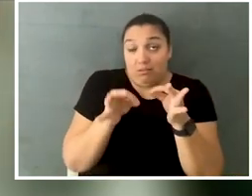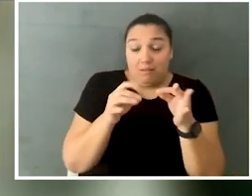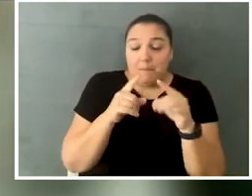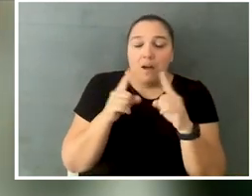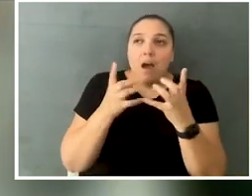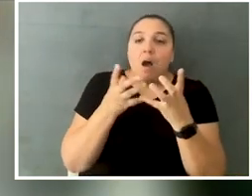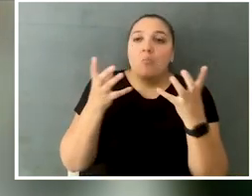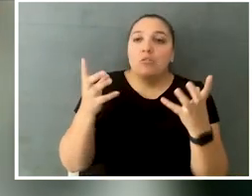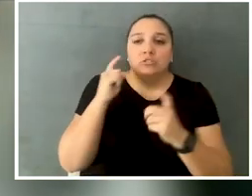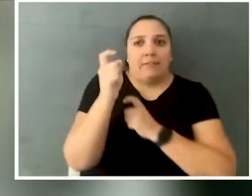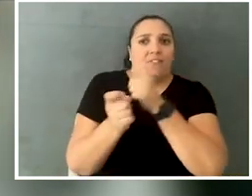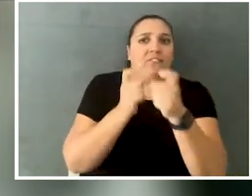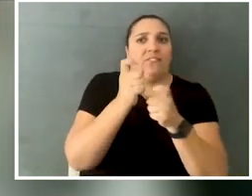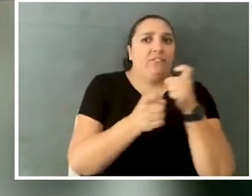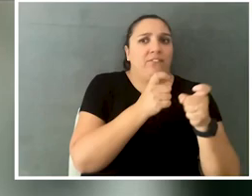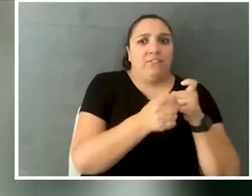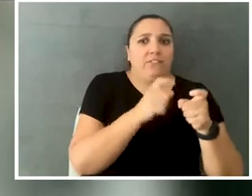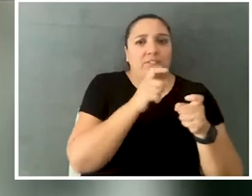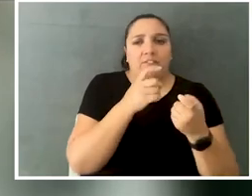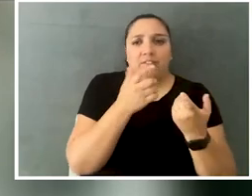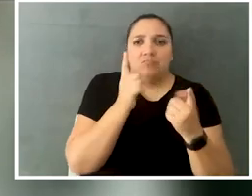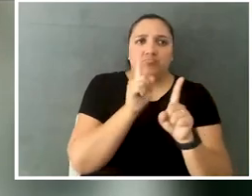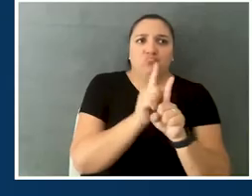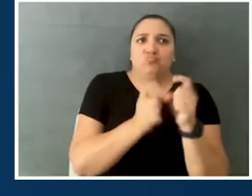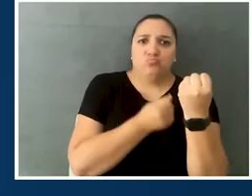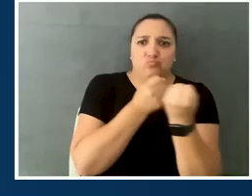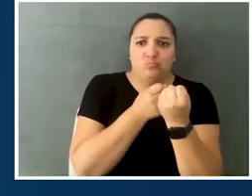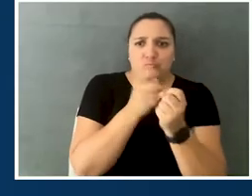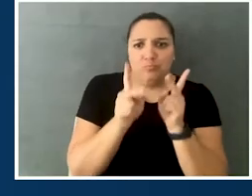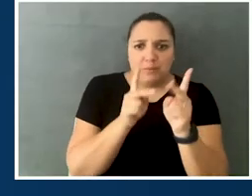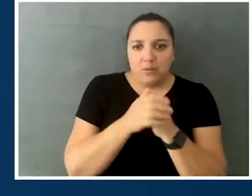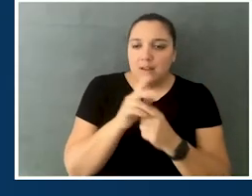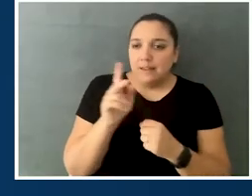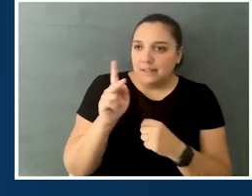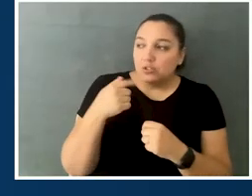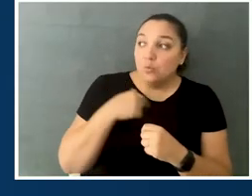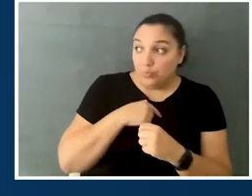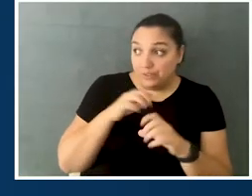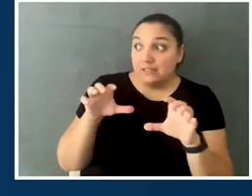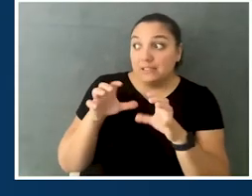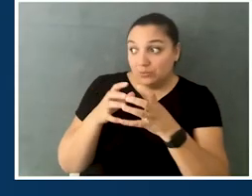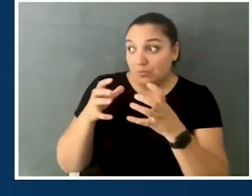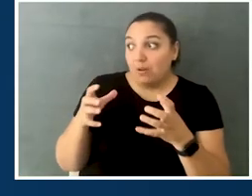was how much she gave to other people in that way. Right, and we can talk a little bit about the things that she did do, and we'll certainly put them